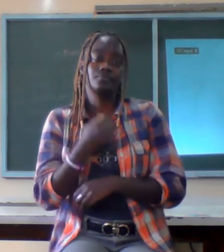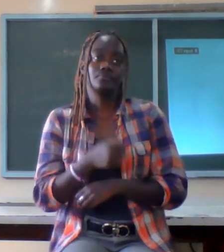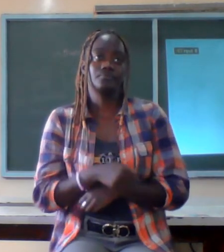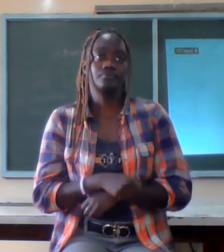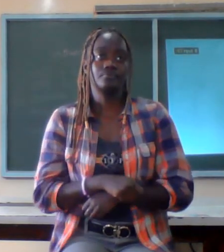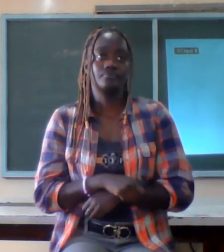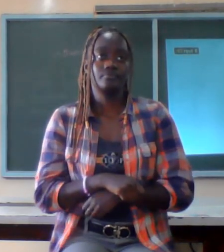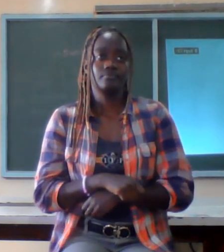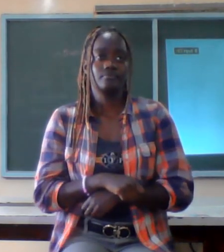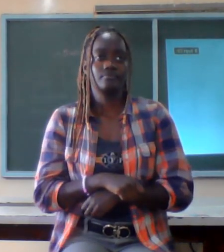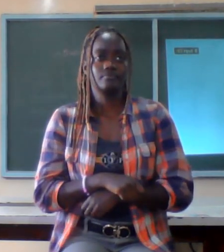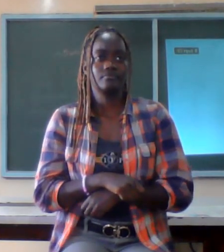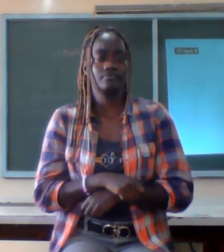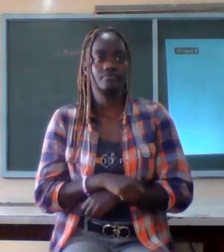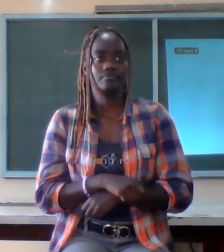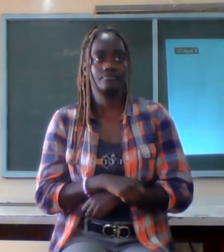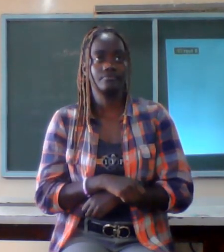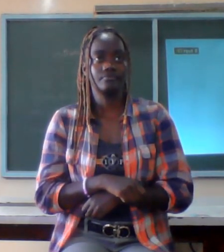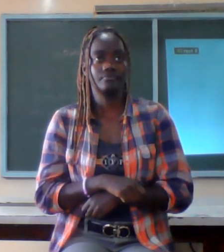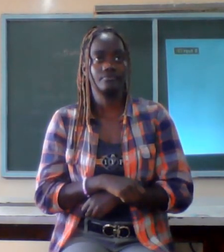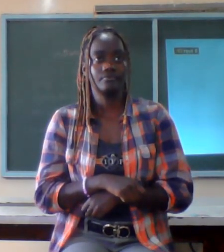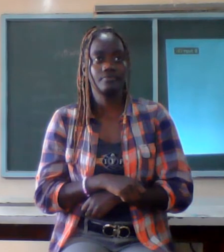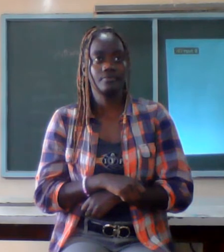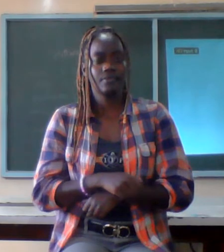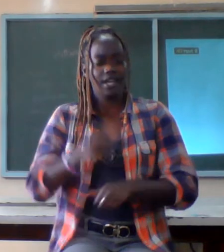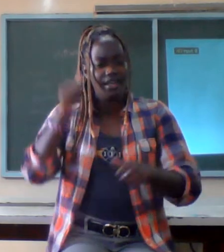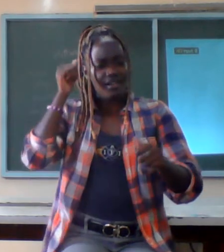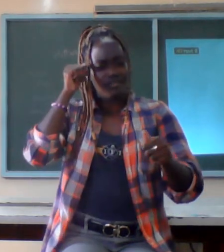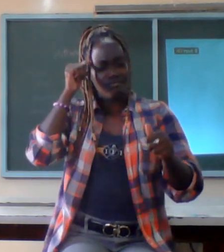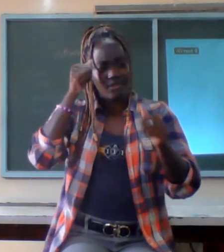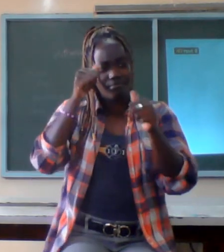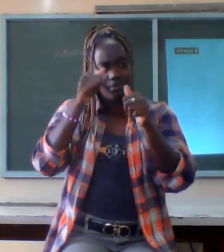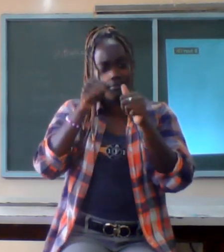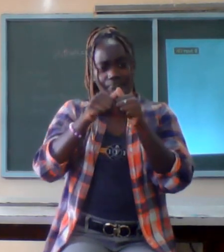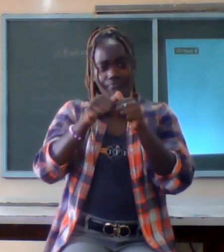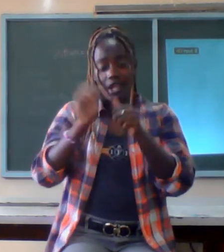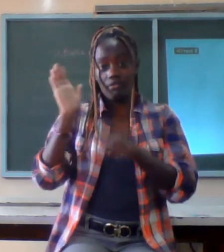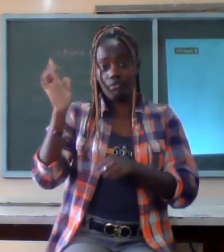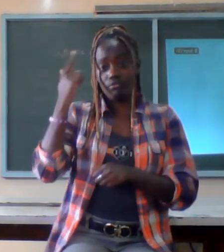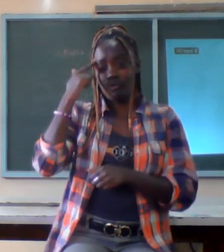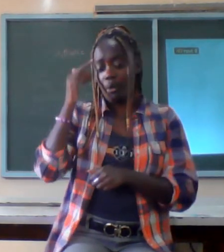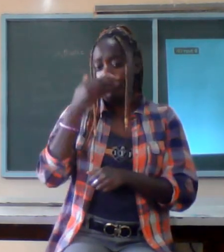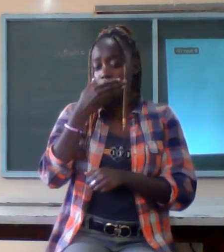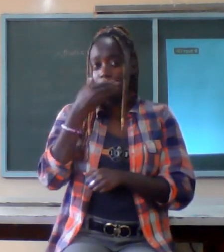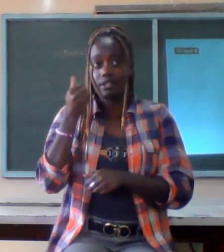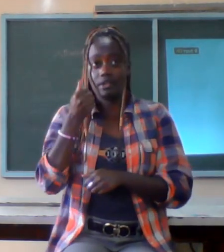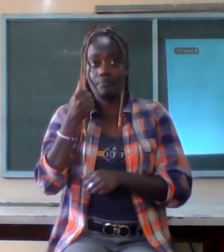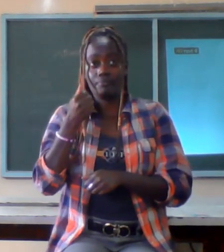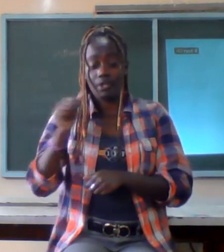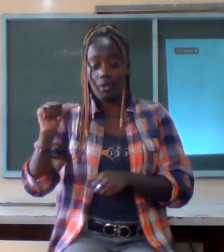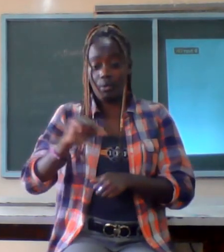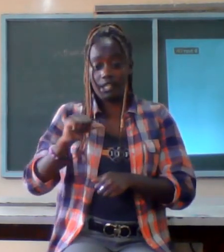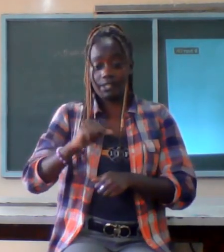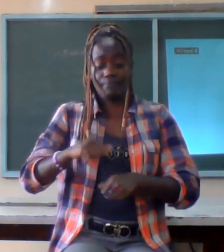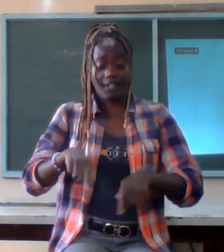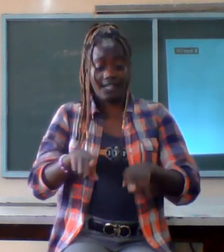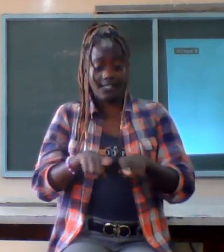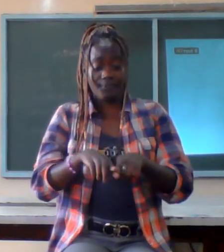remember one in sickness and in health be there